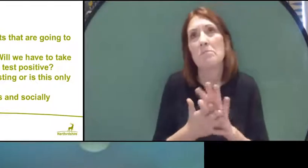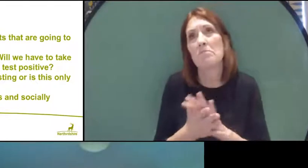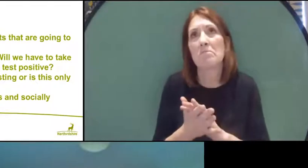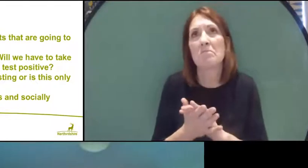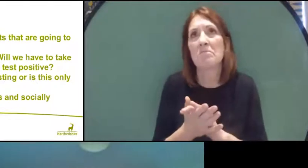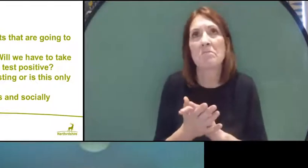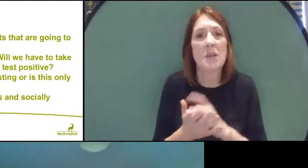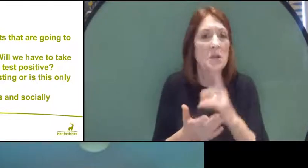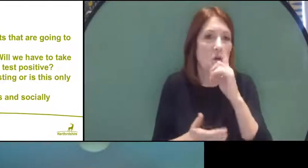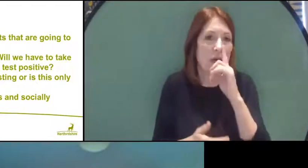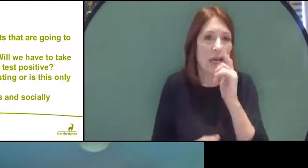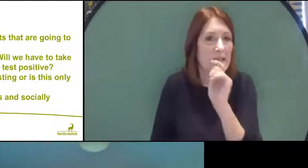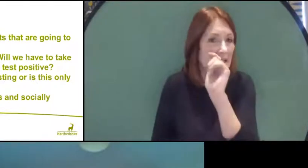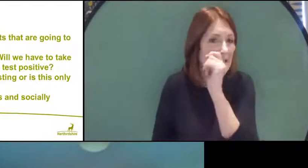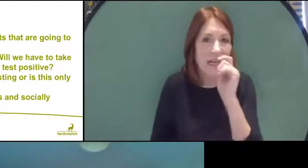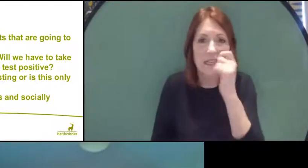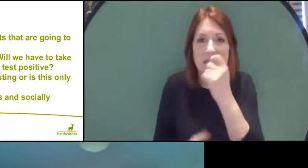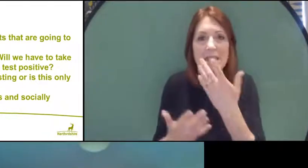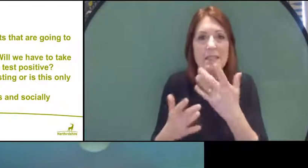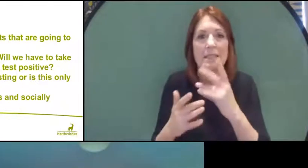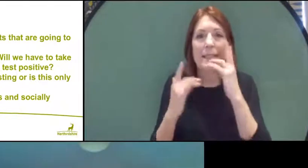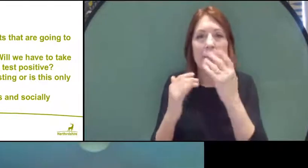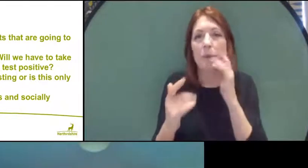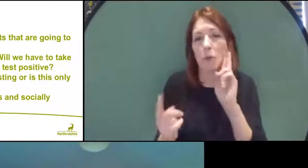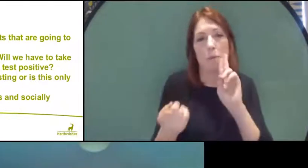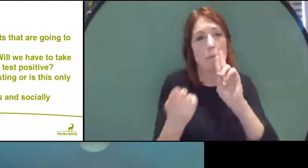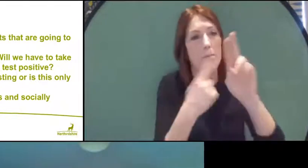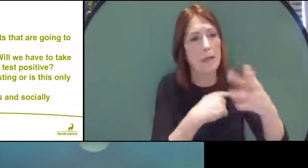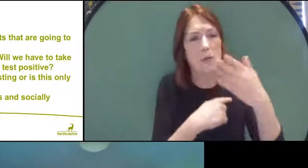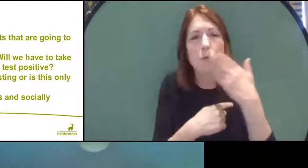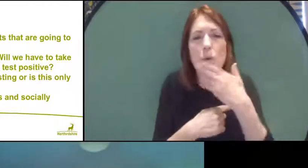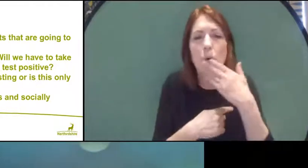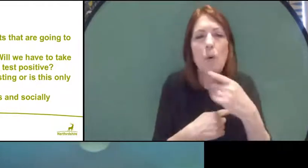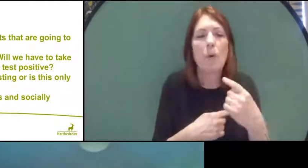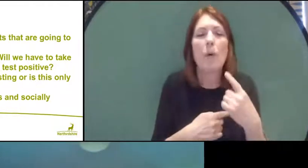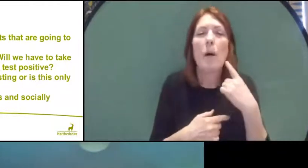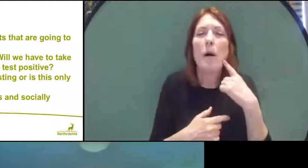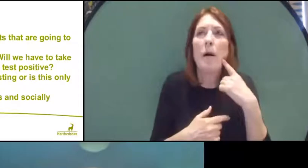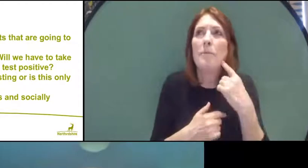take a test when you return to school and I think the policy that we did have if schools